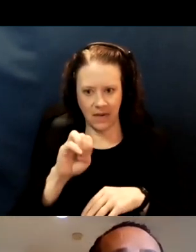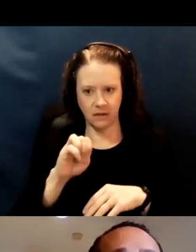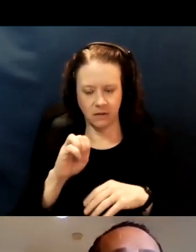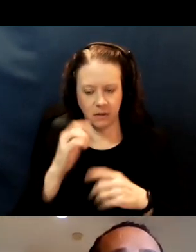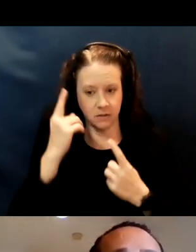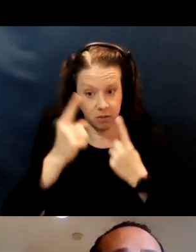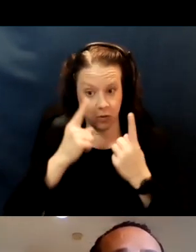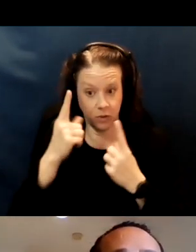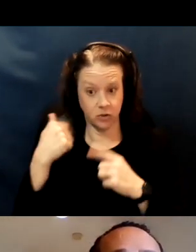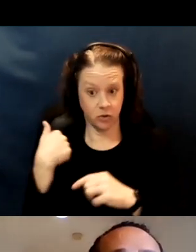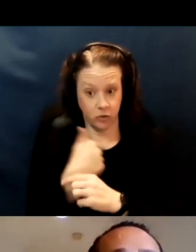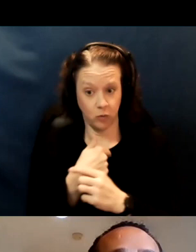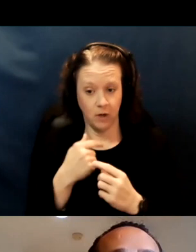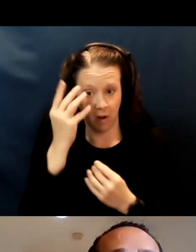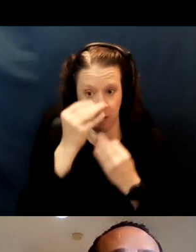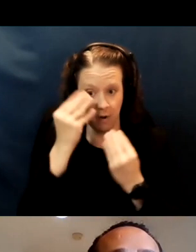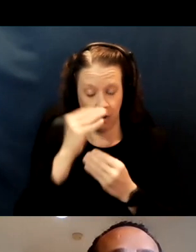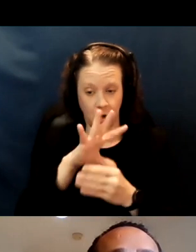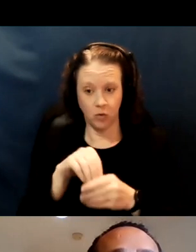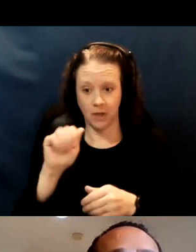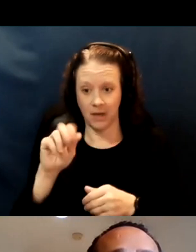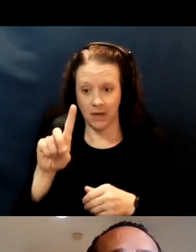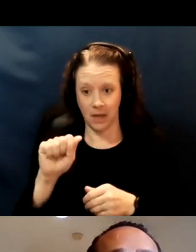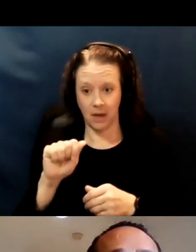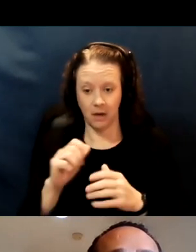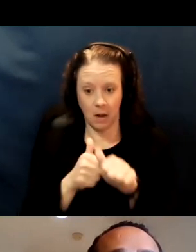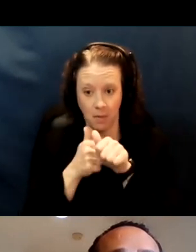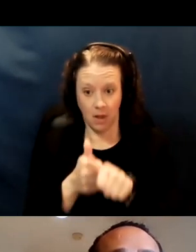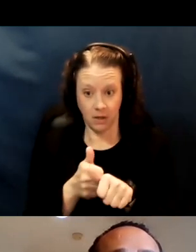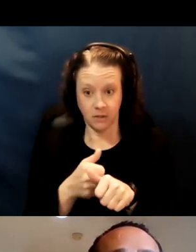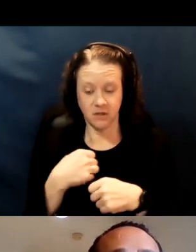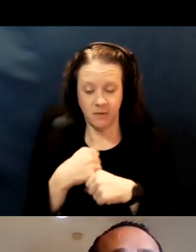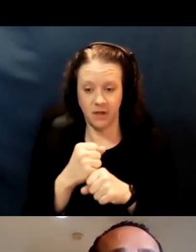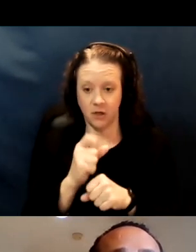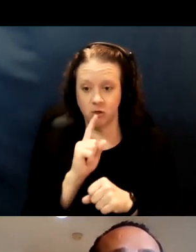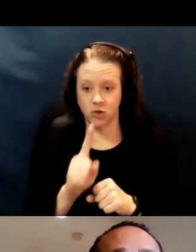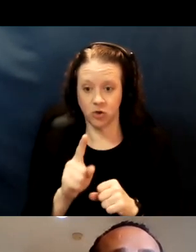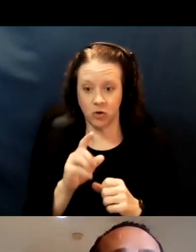include ADA Compliance, such as making sites accessible to paratransit,